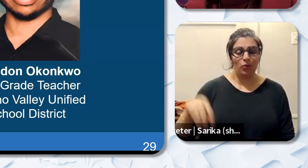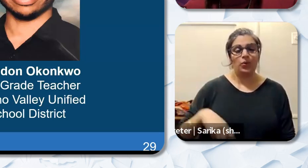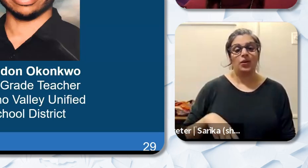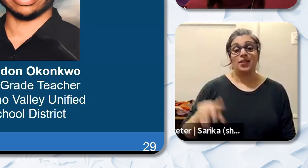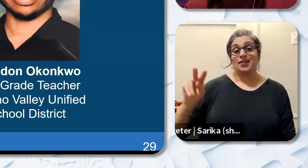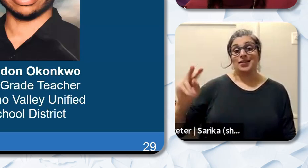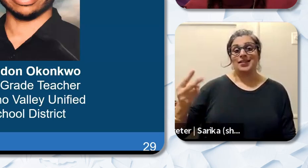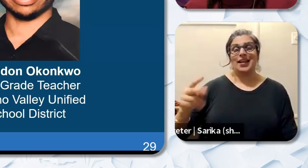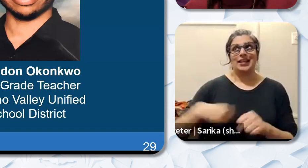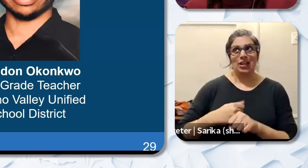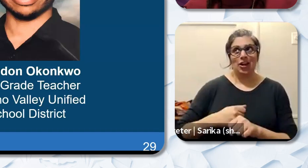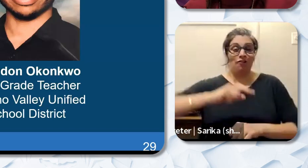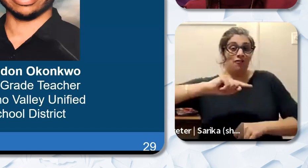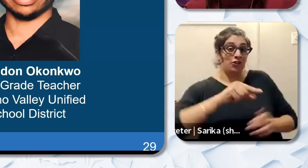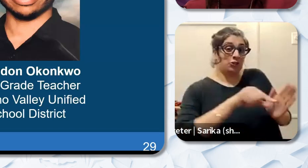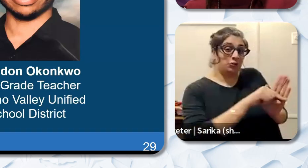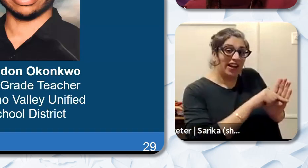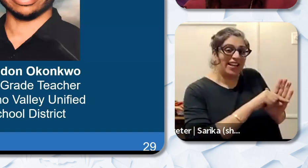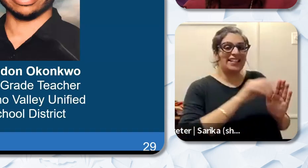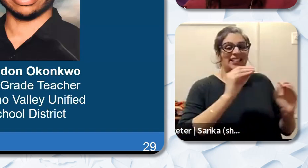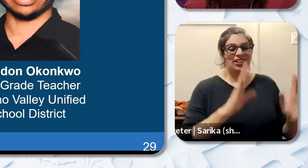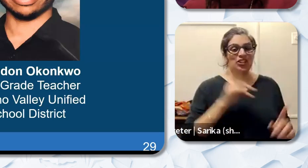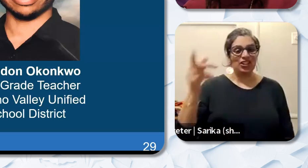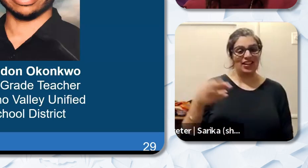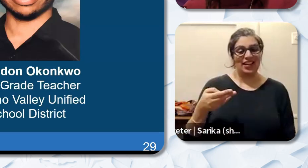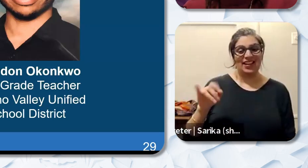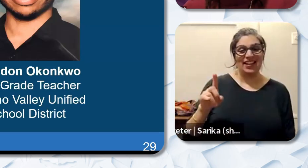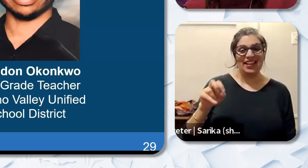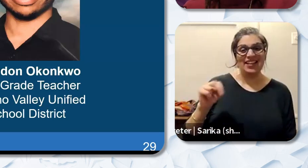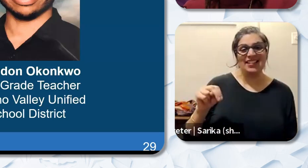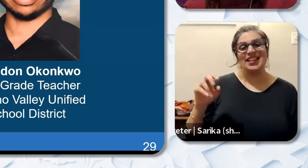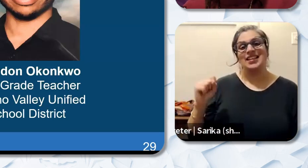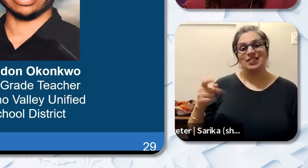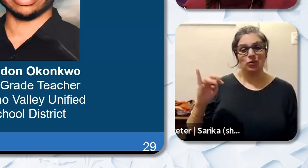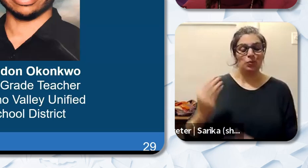First Grade Teacher at Hidden Springs Elementary School in Moreno Valley Unified School District.